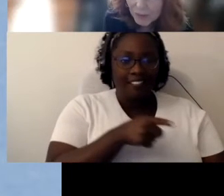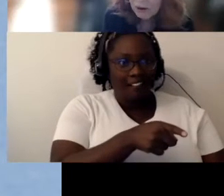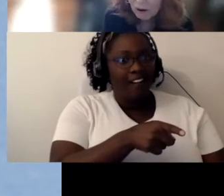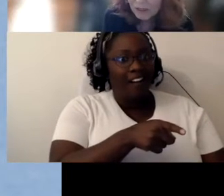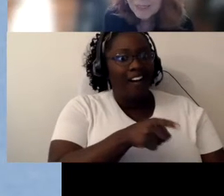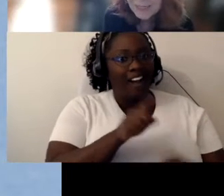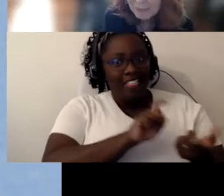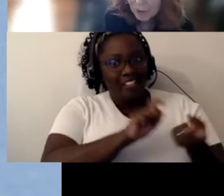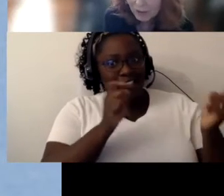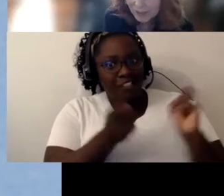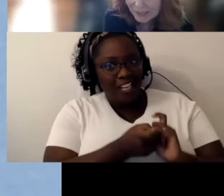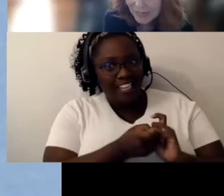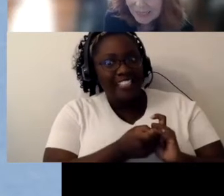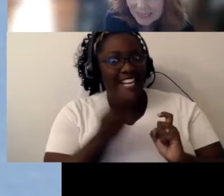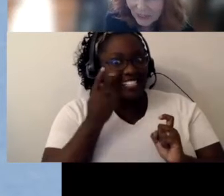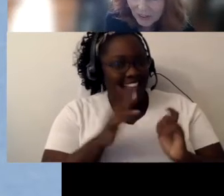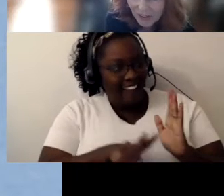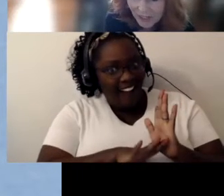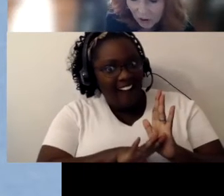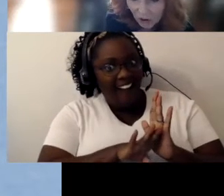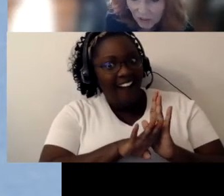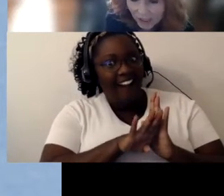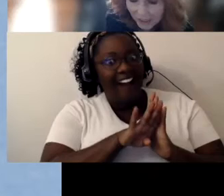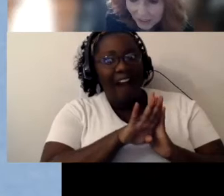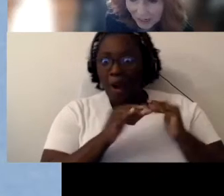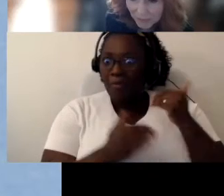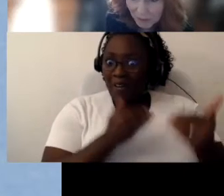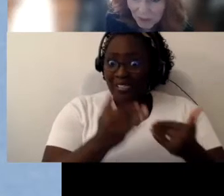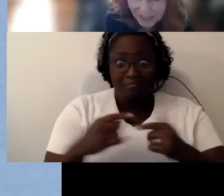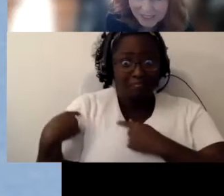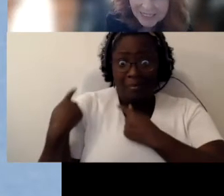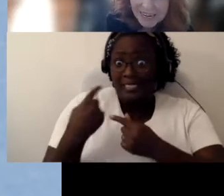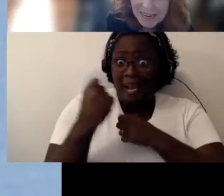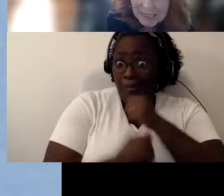We are gonna see progress. I can tell you that in all the years I have been working